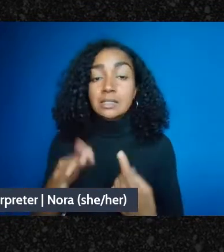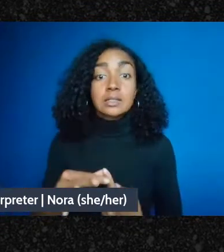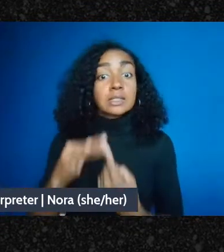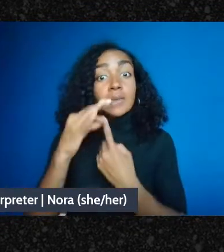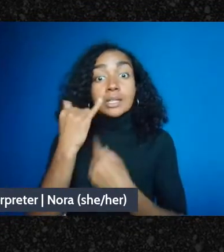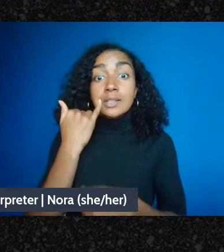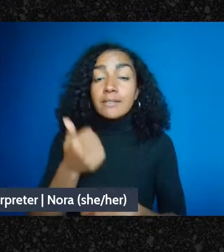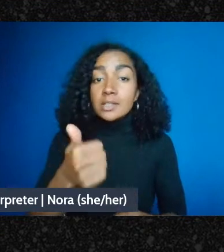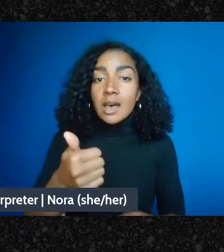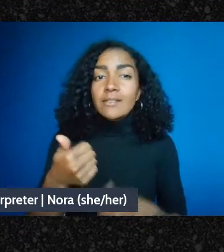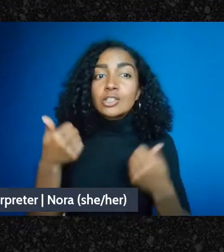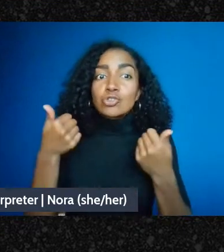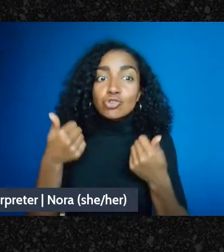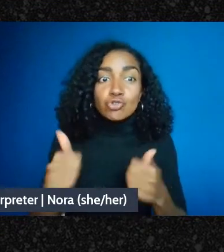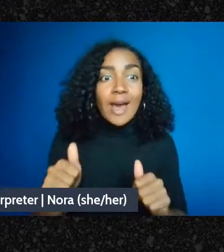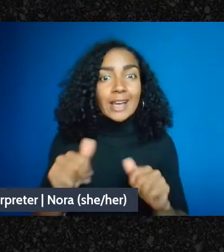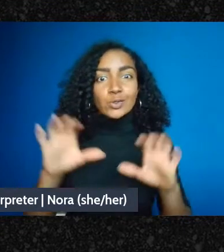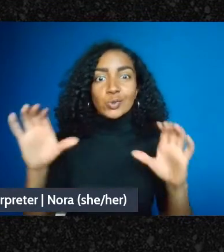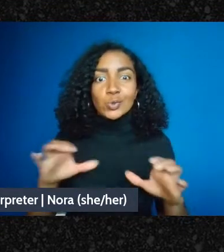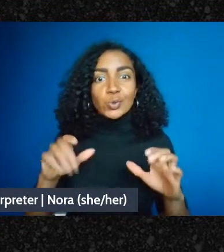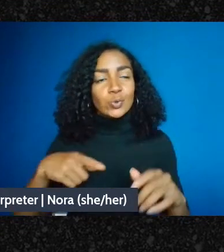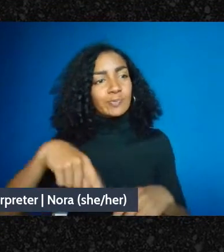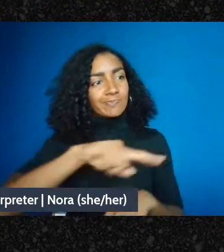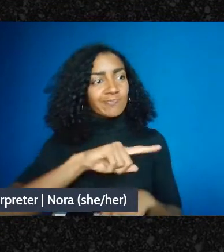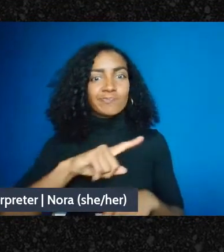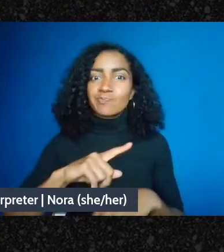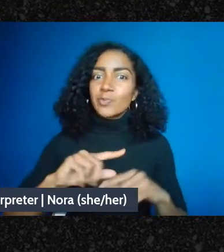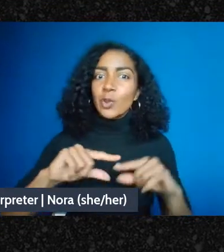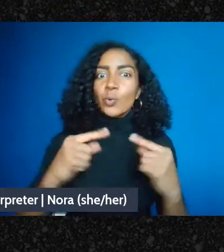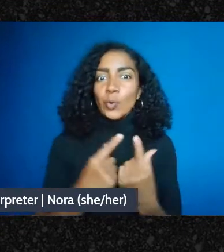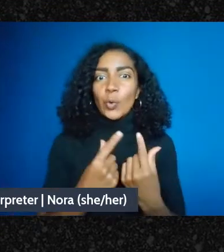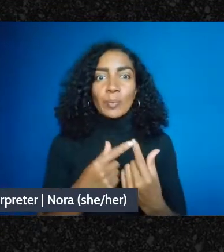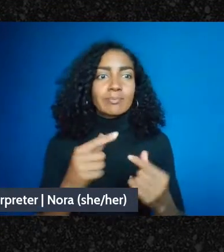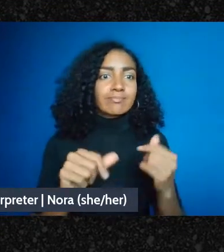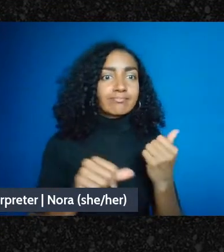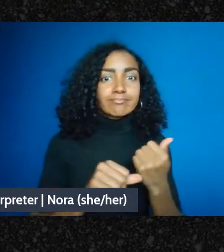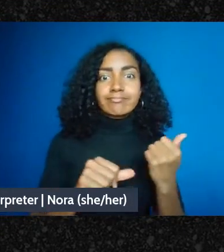mutual aid work that is your focus, if you want to spend all your time debating changes to bylaws